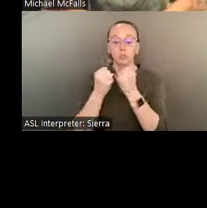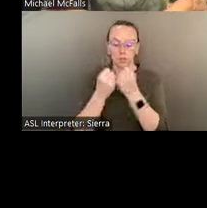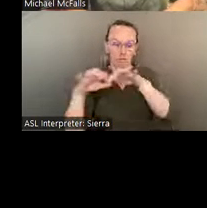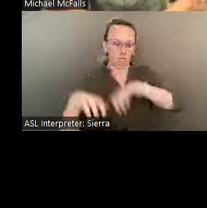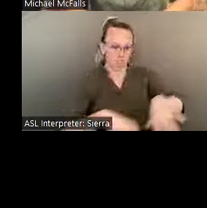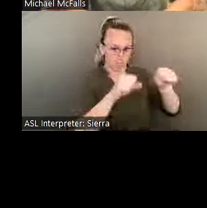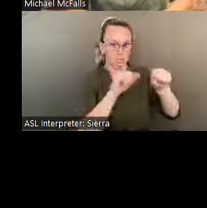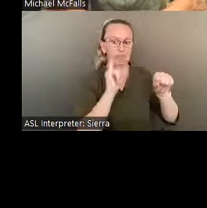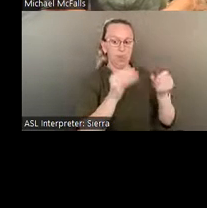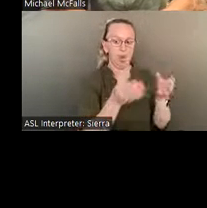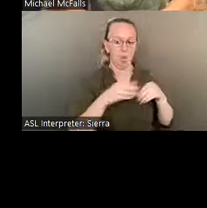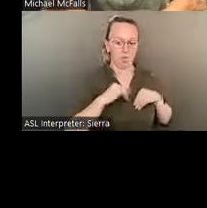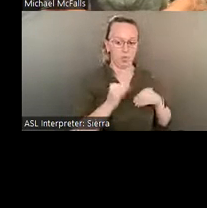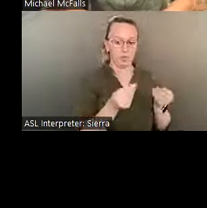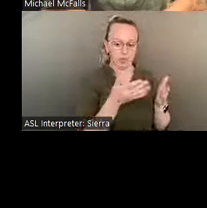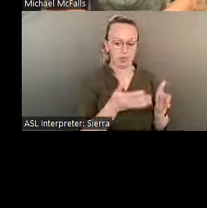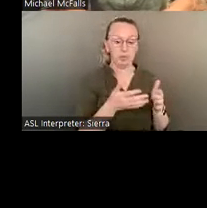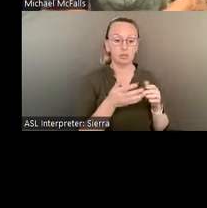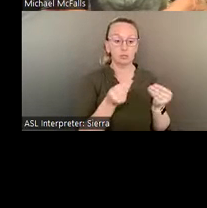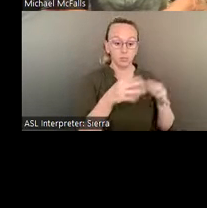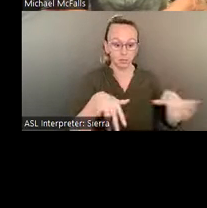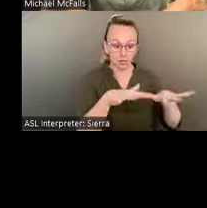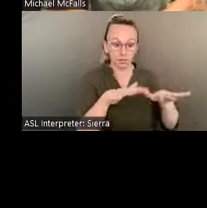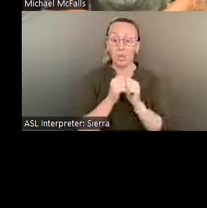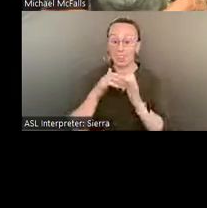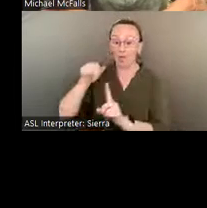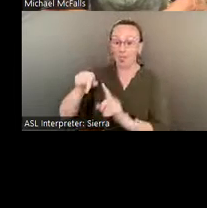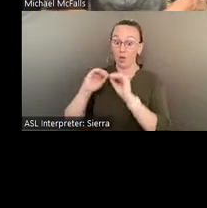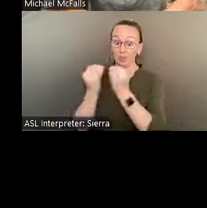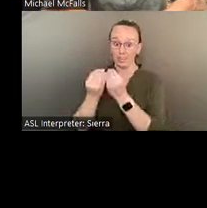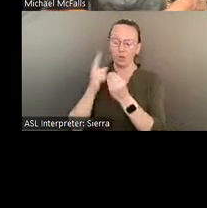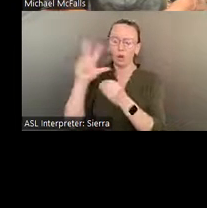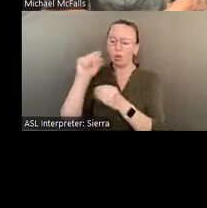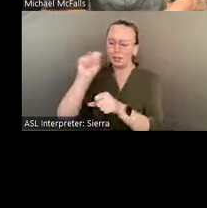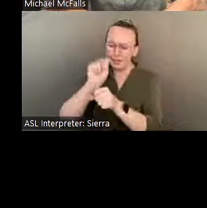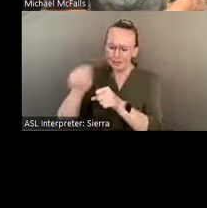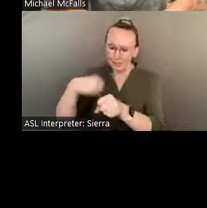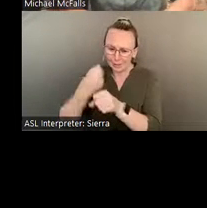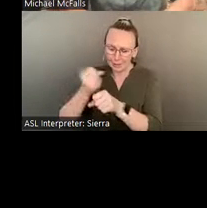the Pasaquan Preservation Society for 30 years working relentlessly to keep this site intact,